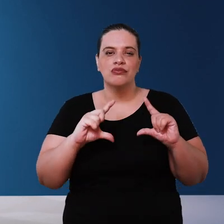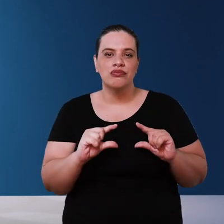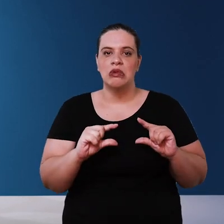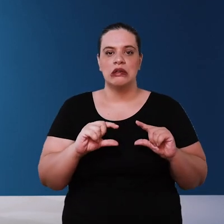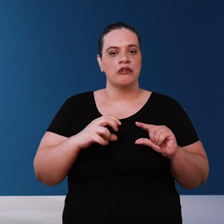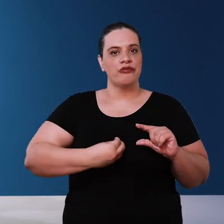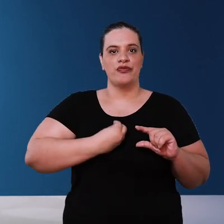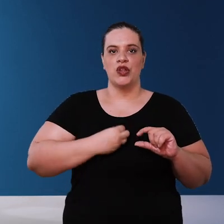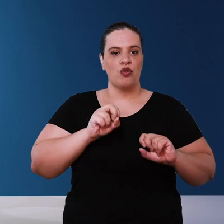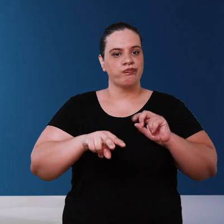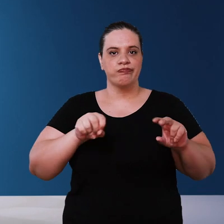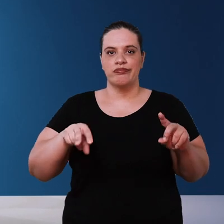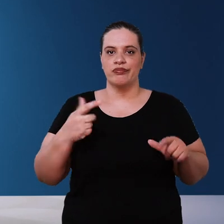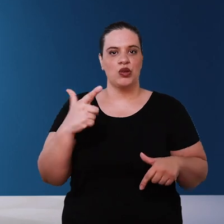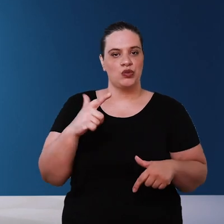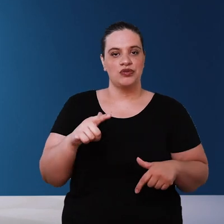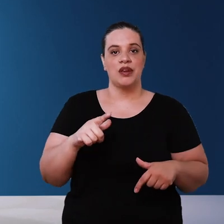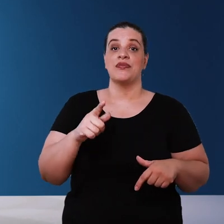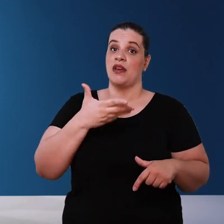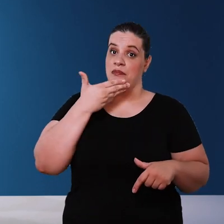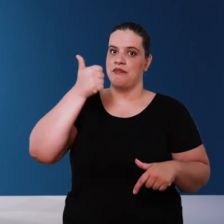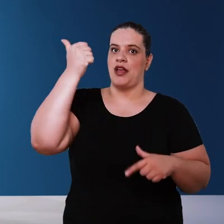won't be able to produce and our water will have a very